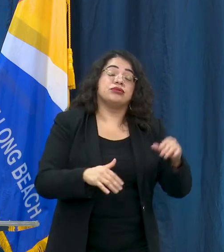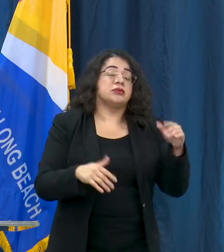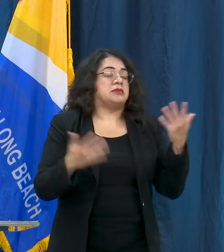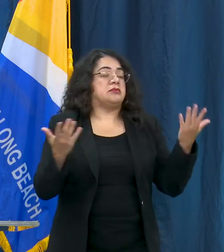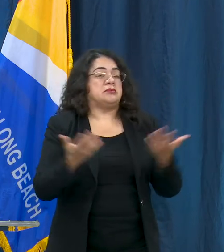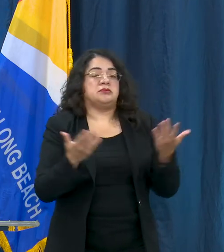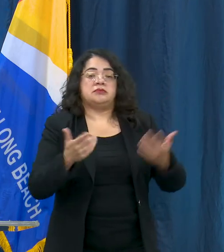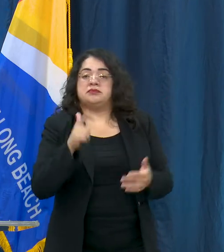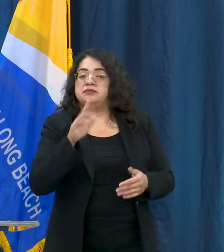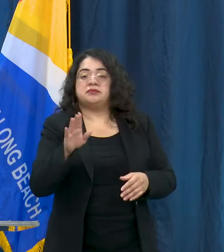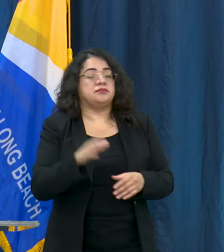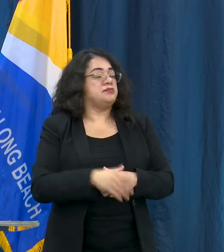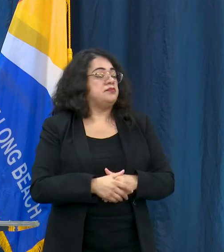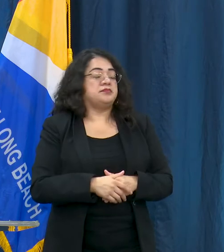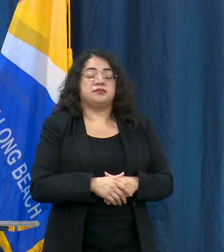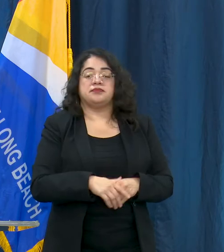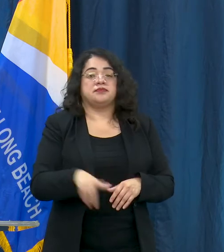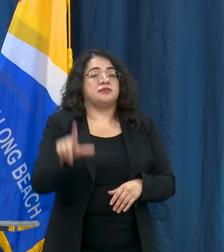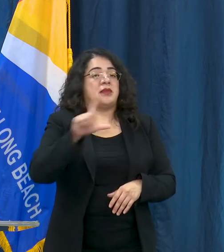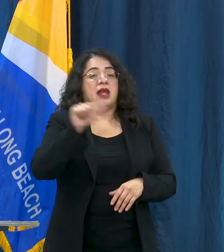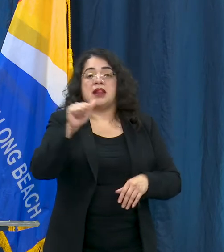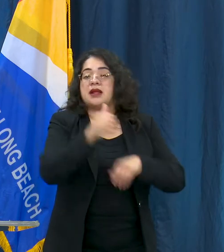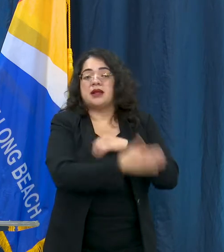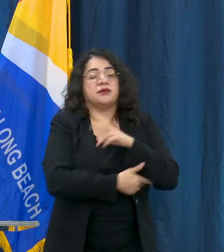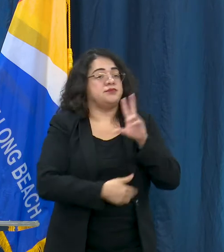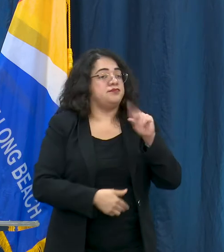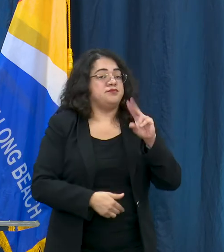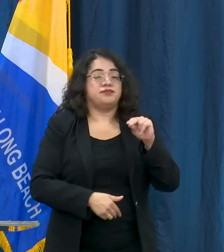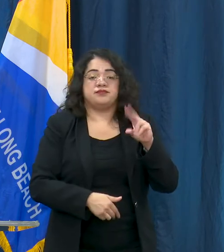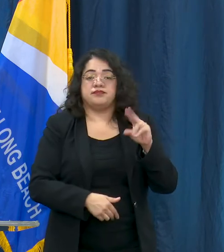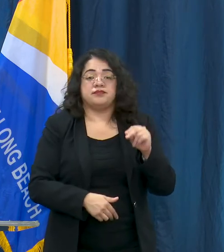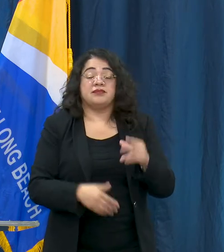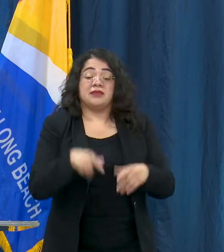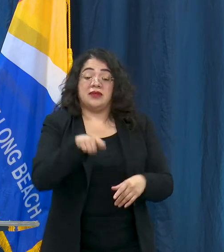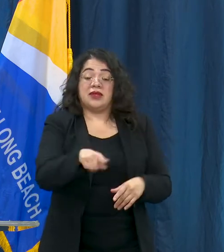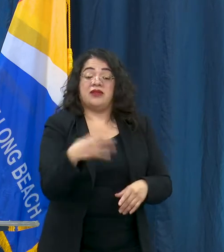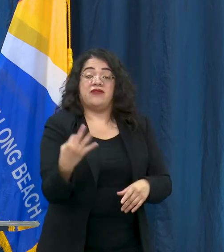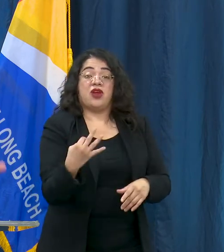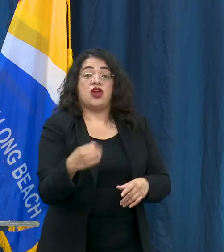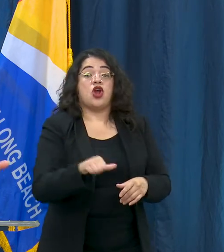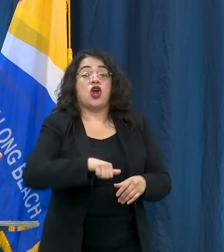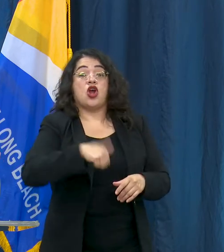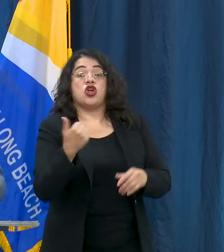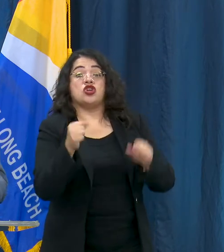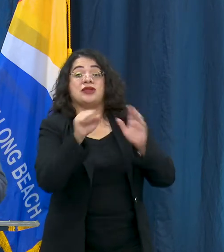or the rest of the county. There's a variety of other industries that may open on Friday in other parts of the state,